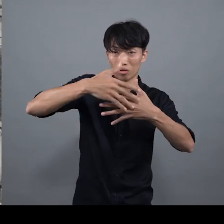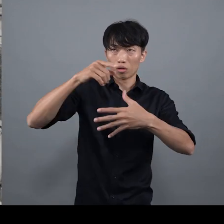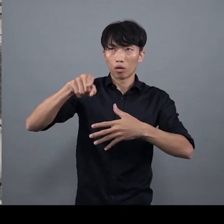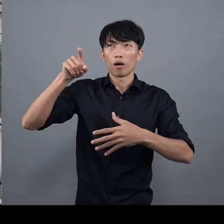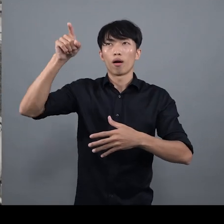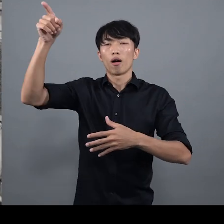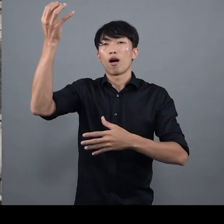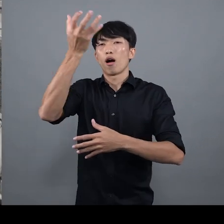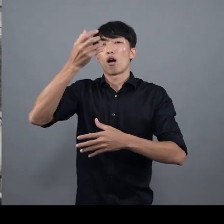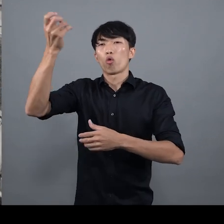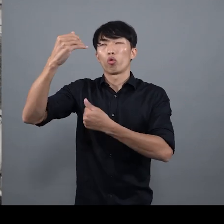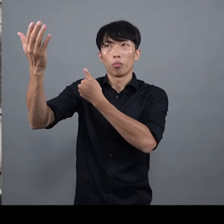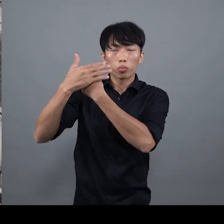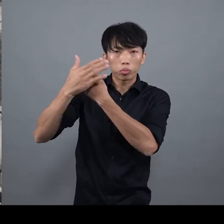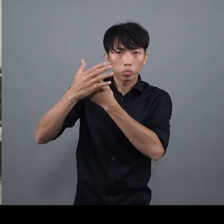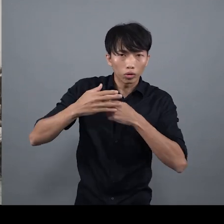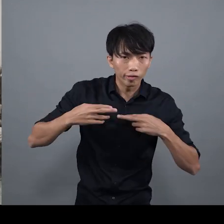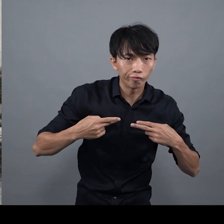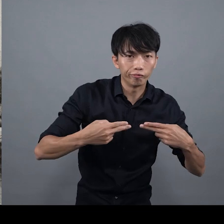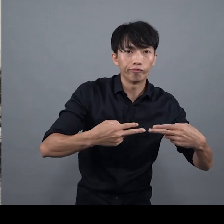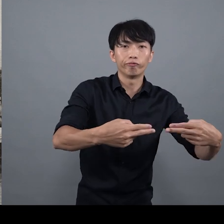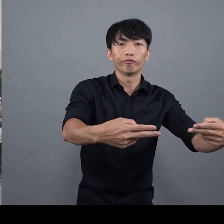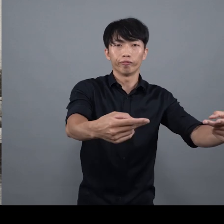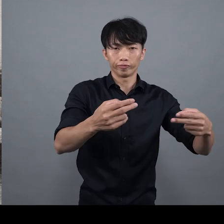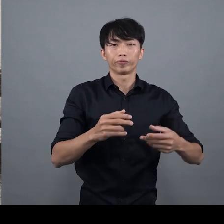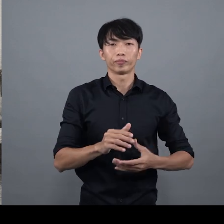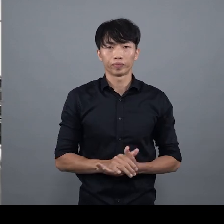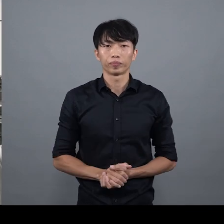were advanced with assistance from Europe